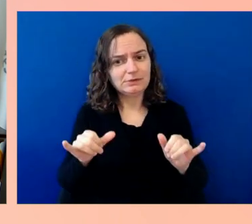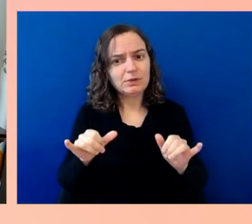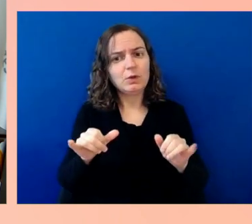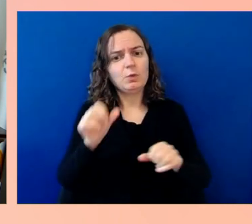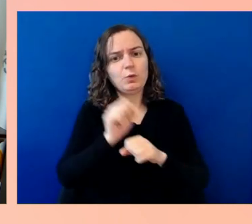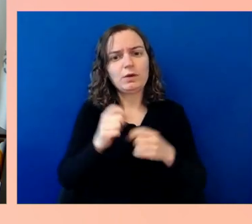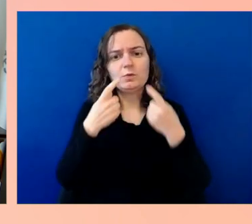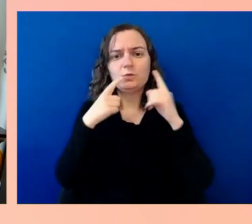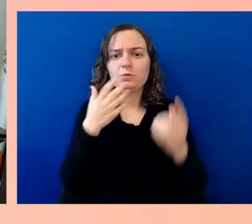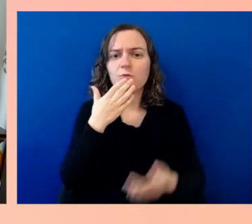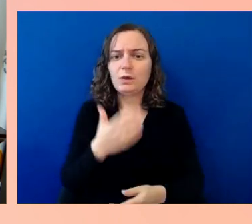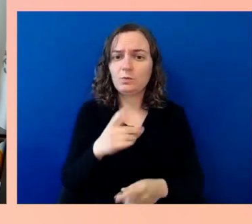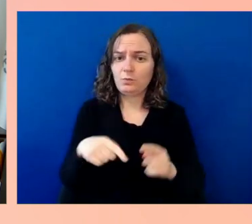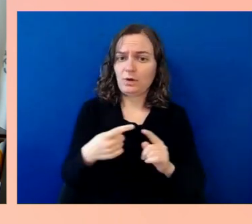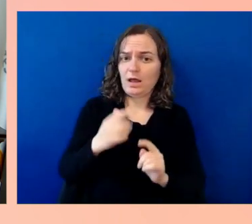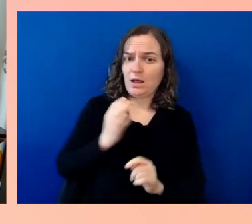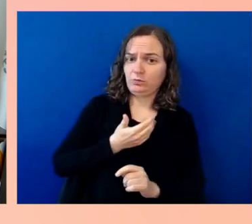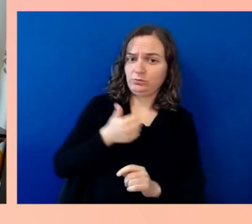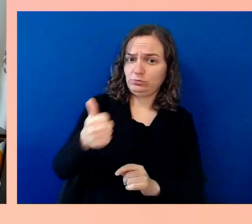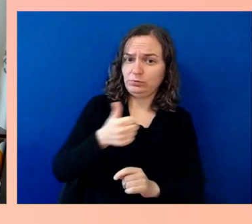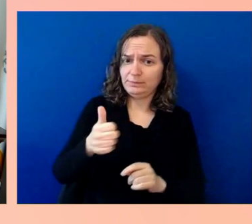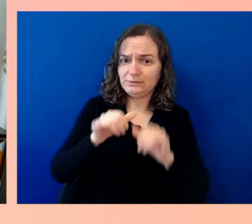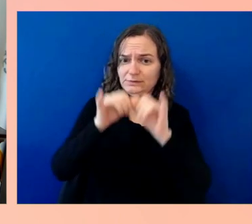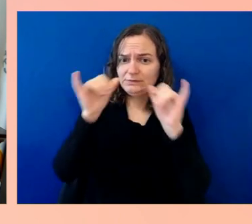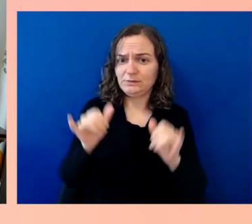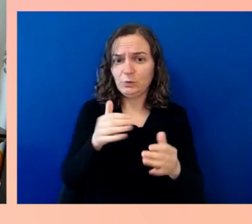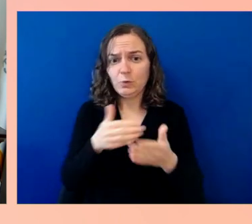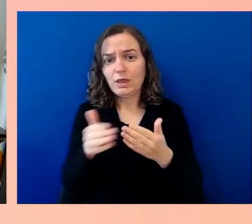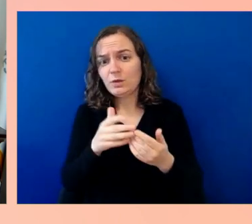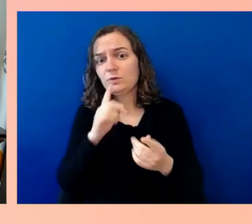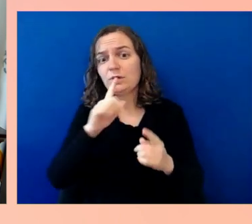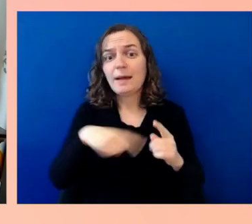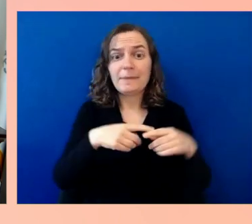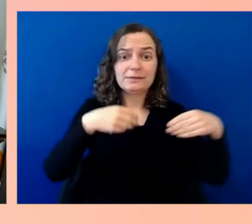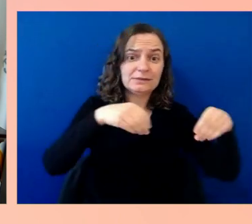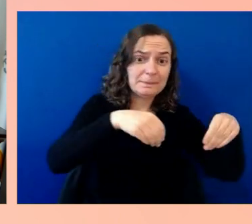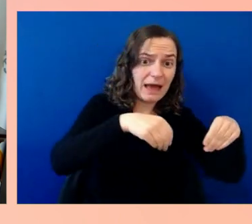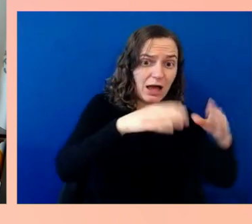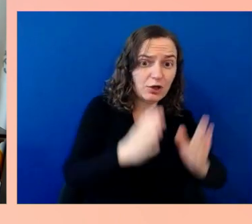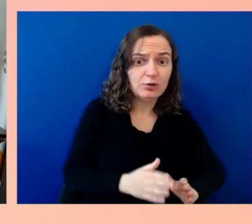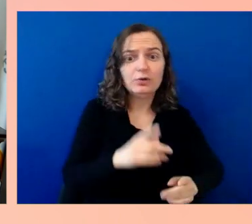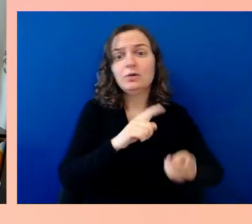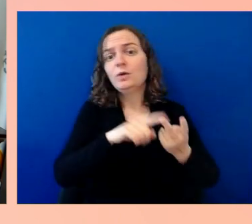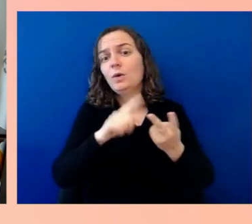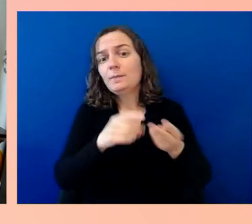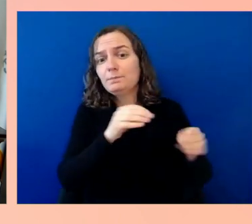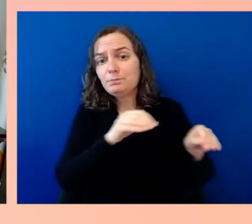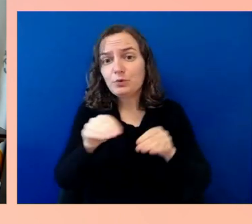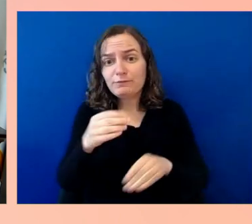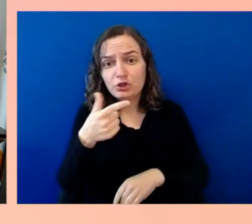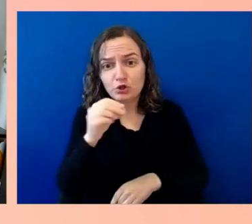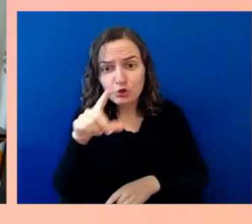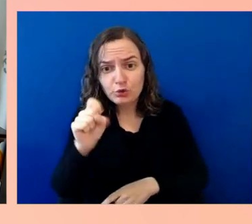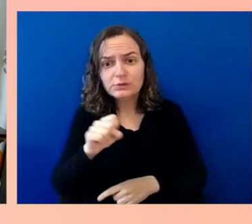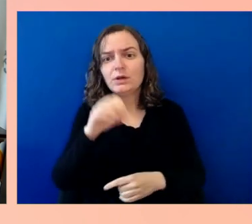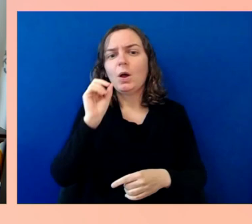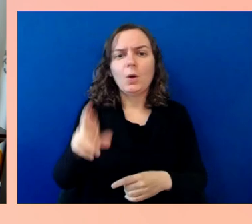or whether we're talking about means for moving people, are in private hands, or they're a combination of private and public.